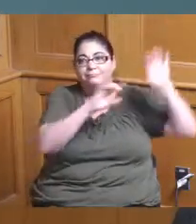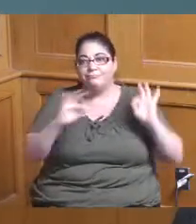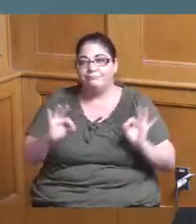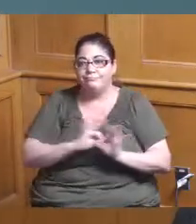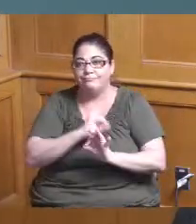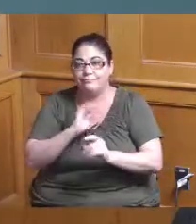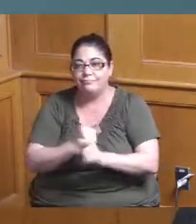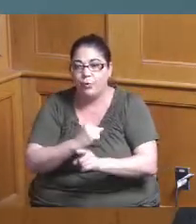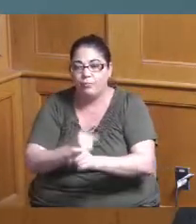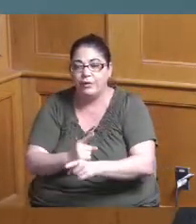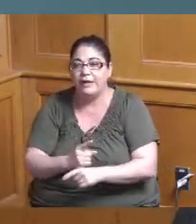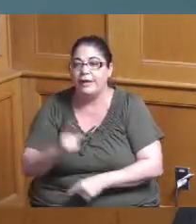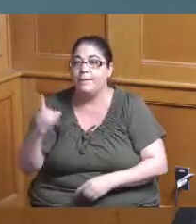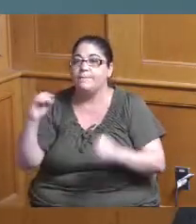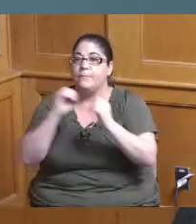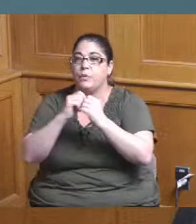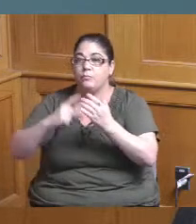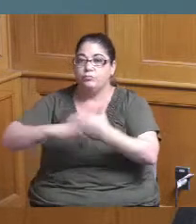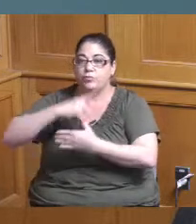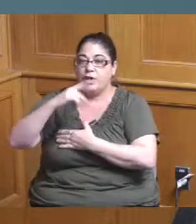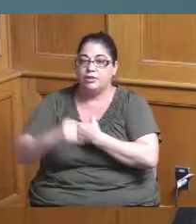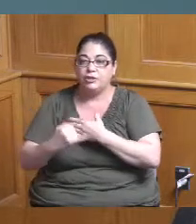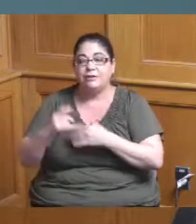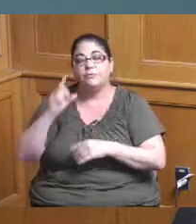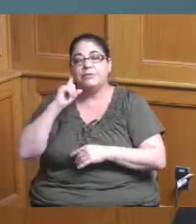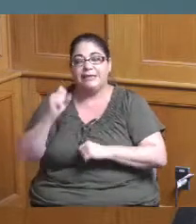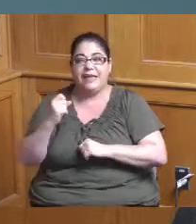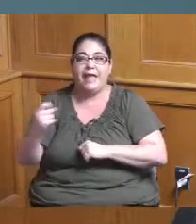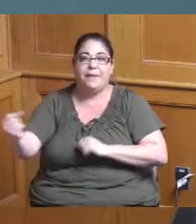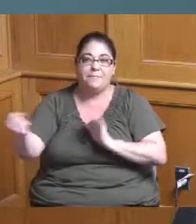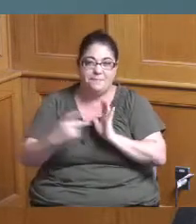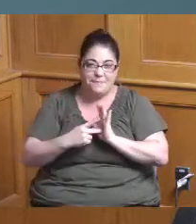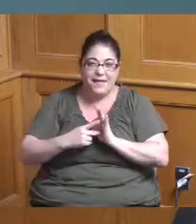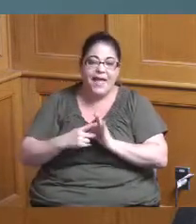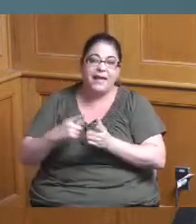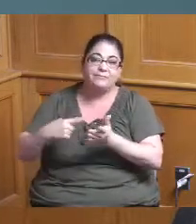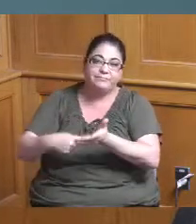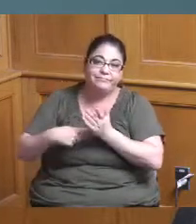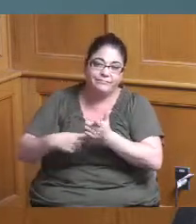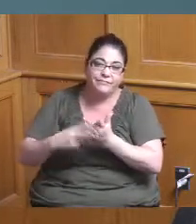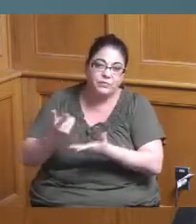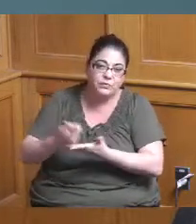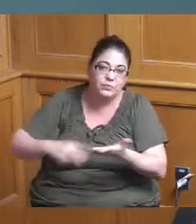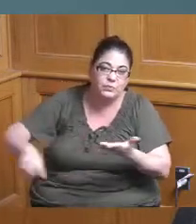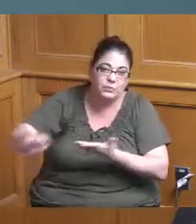to have further discussion on we certainly can do when you come back in two weeks if that's you and